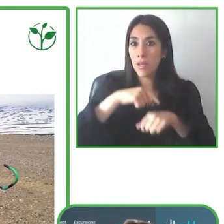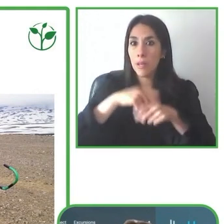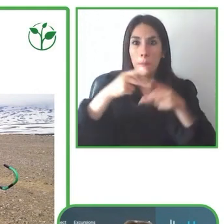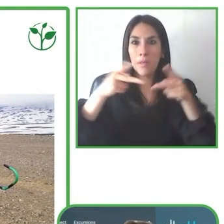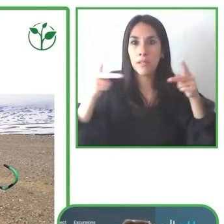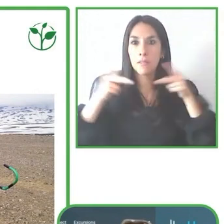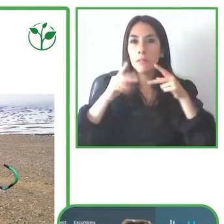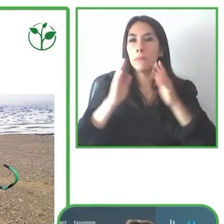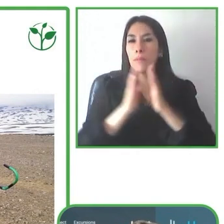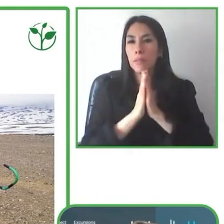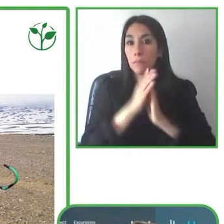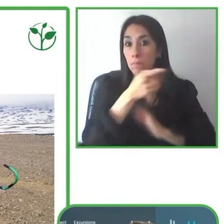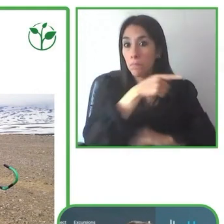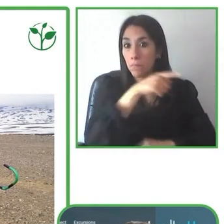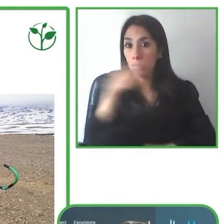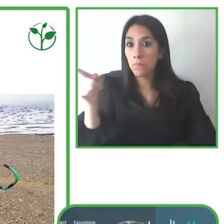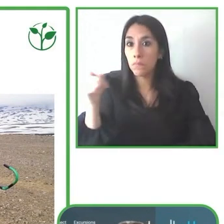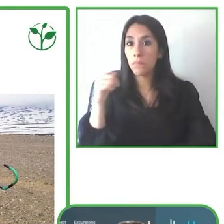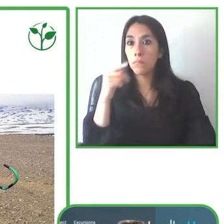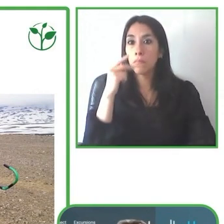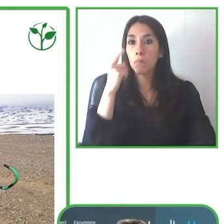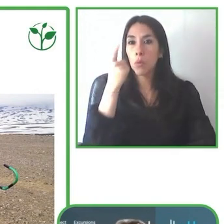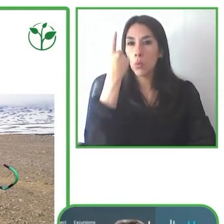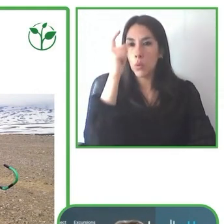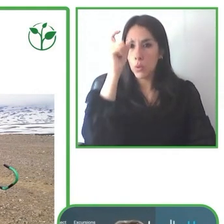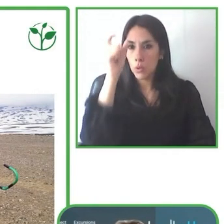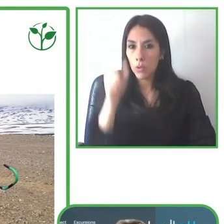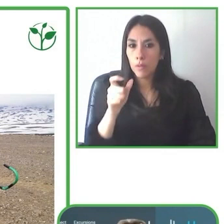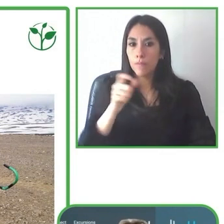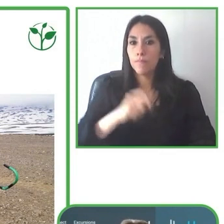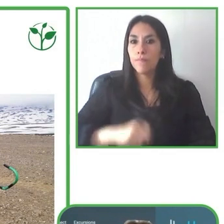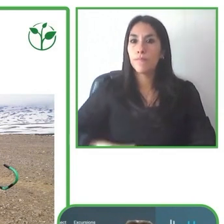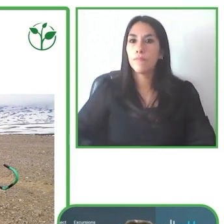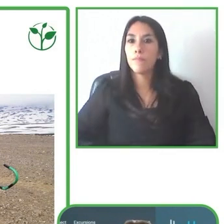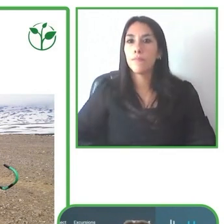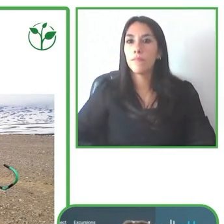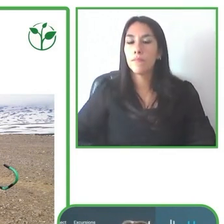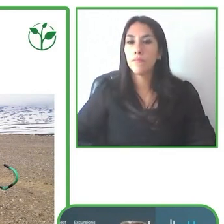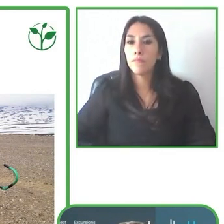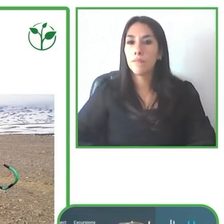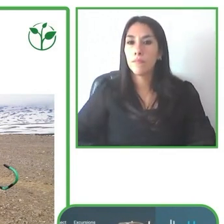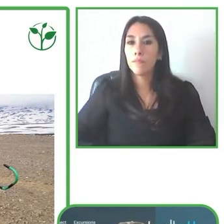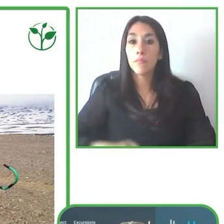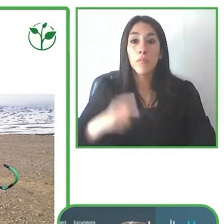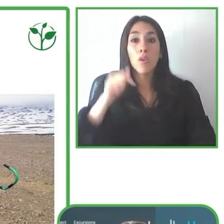is Natasha, who dreams of adventures. But after injury, she became a Russian user